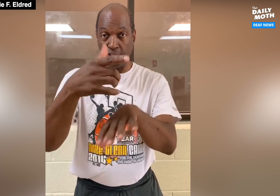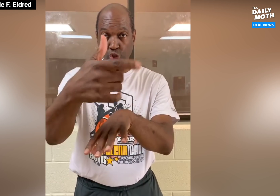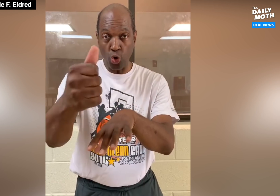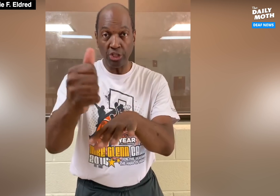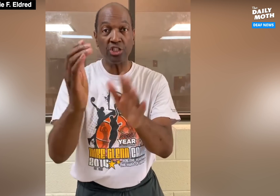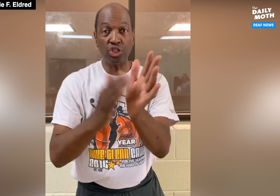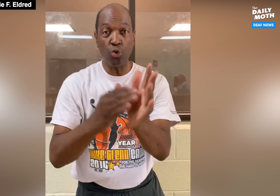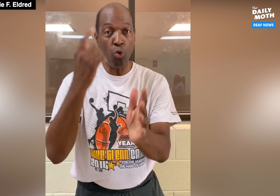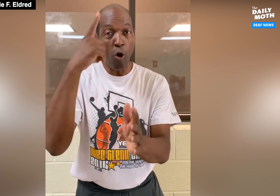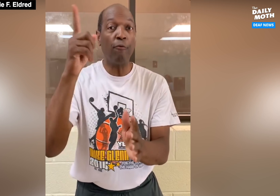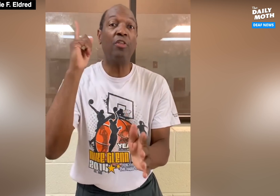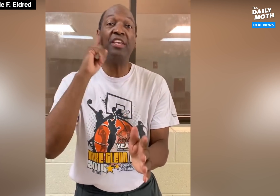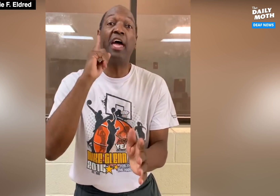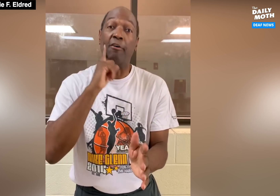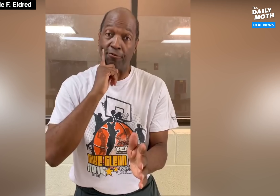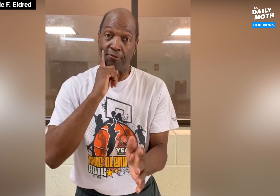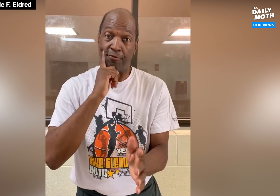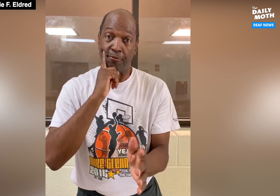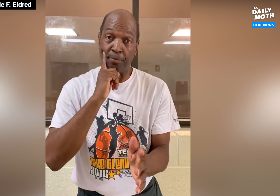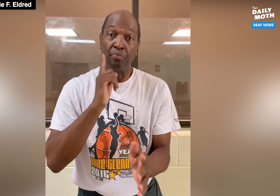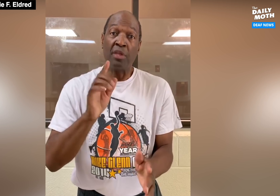Georgia School for the Deaf.